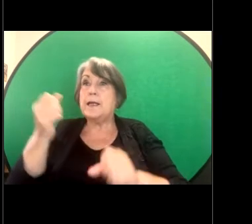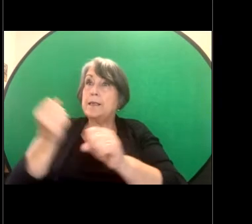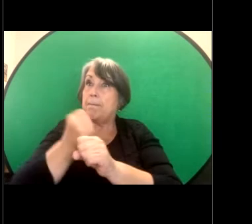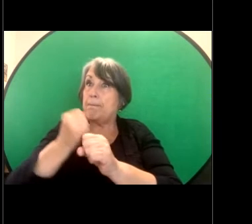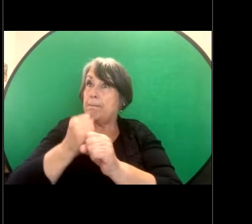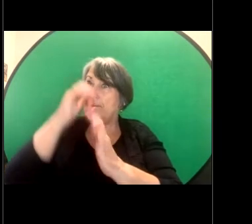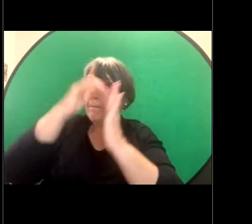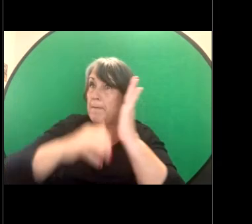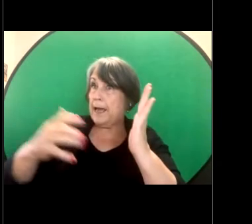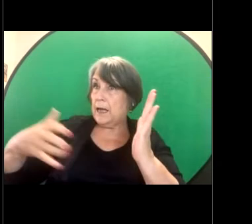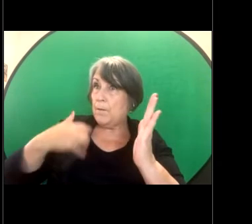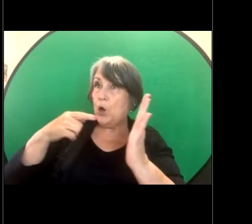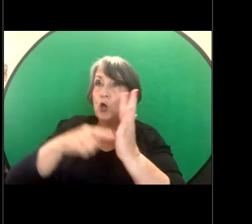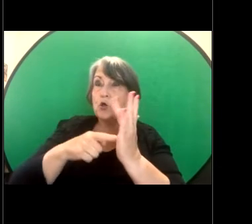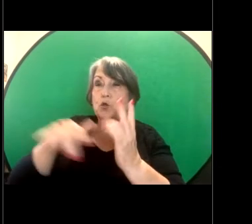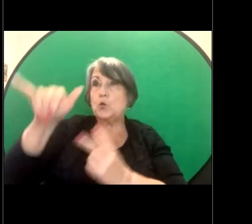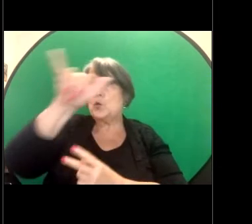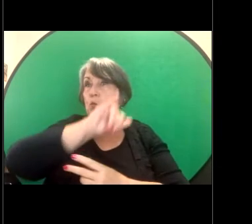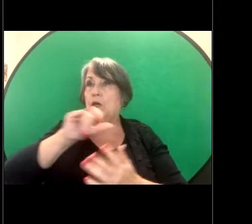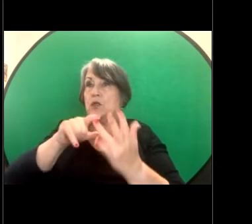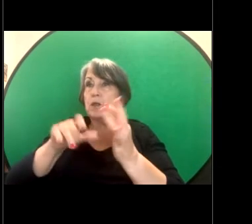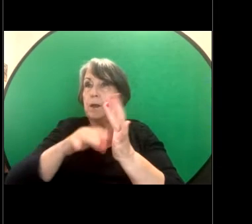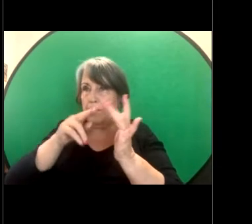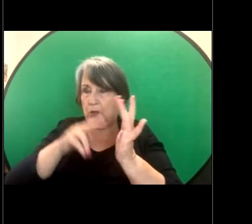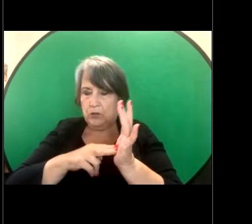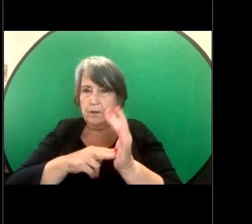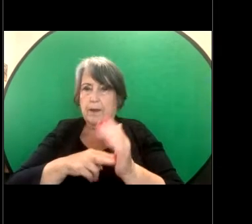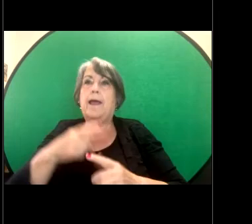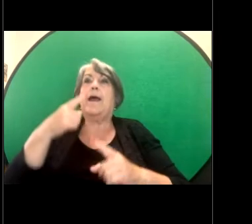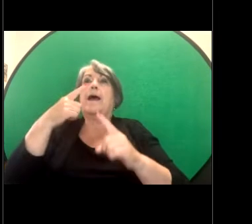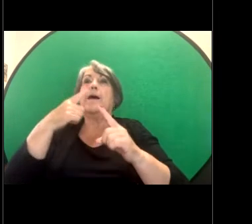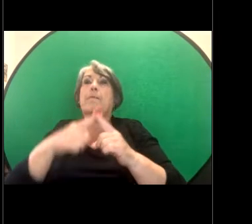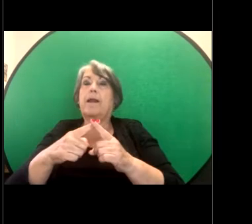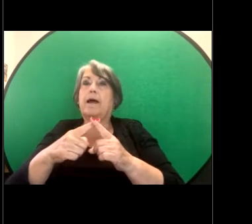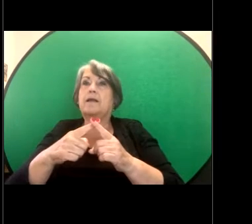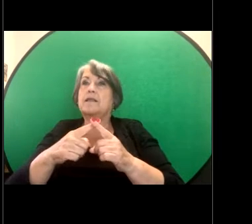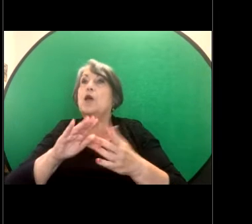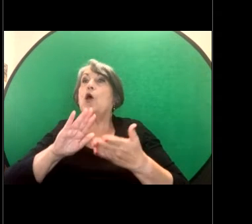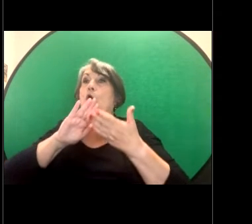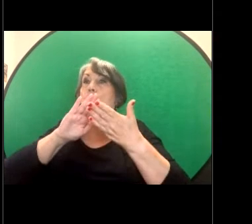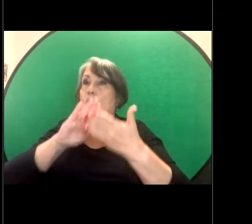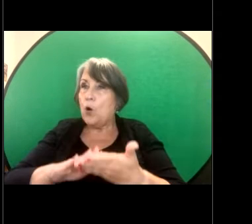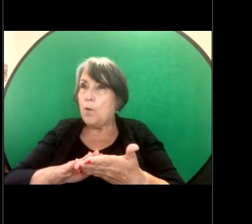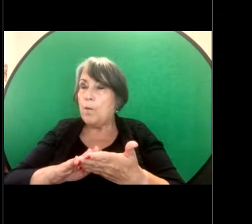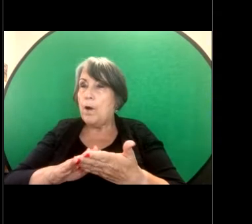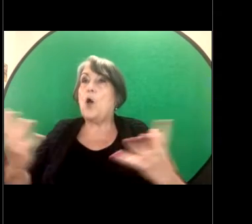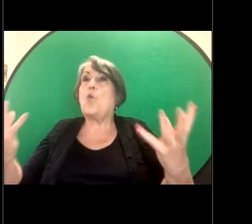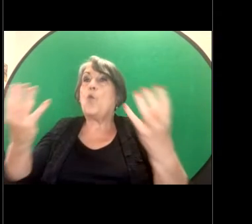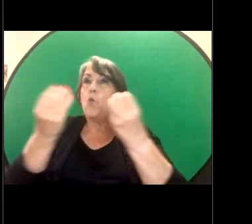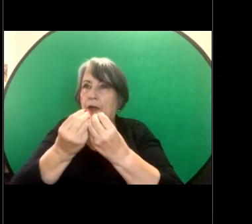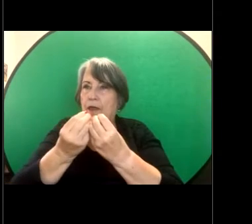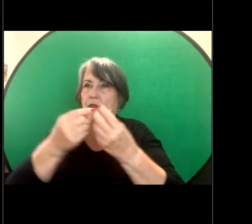Commissions and then attending - preparing for and attending the conciliation. It may also include